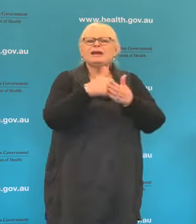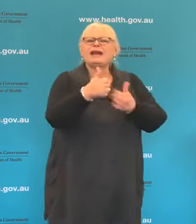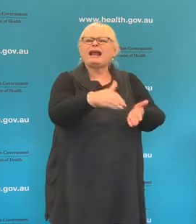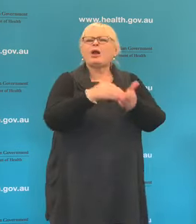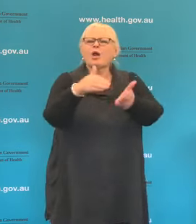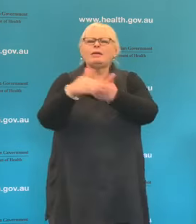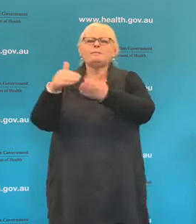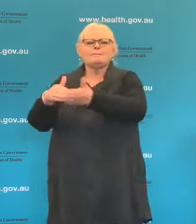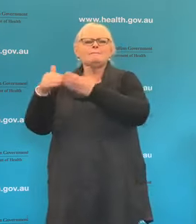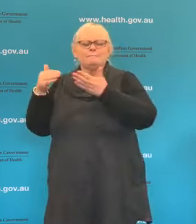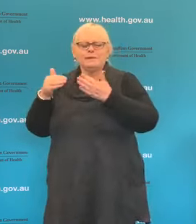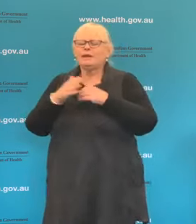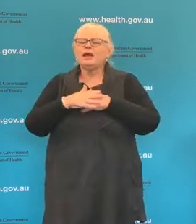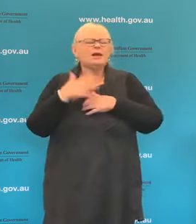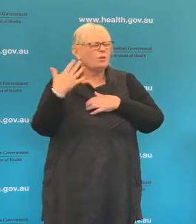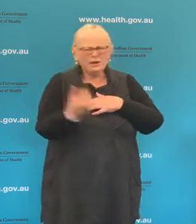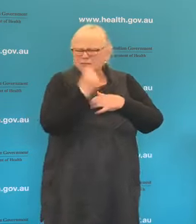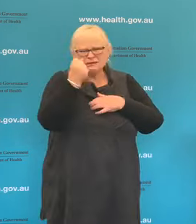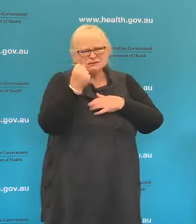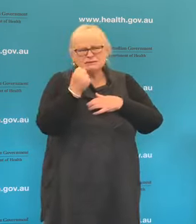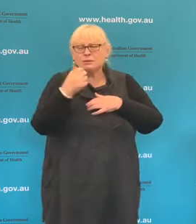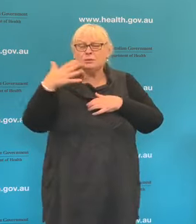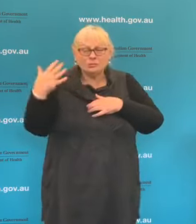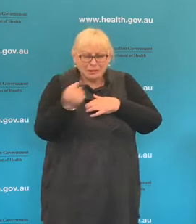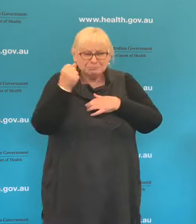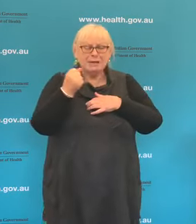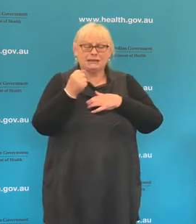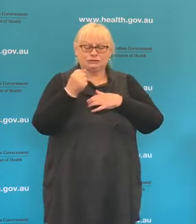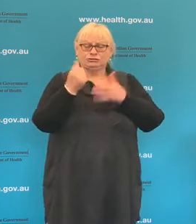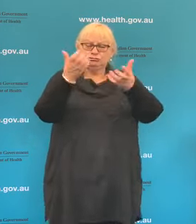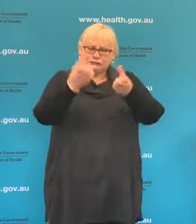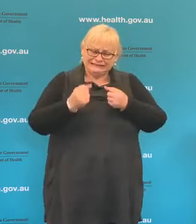absolutely essential that everybody continues to receive the health care